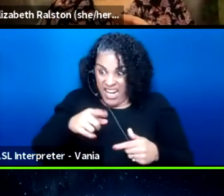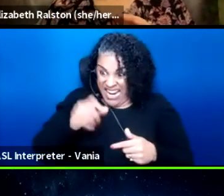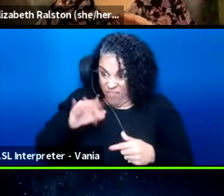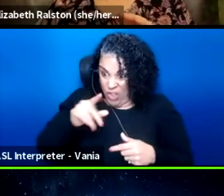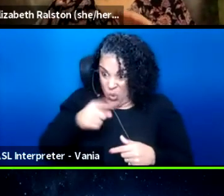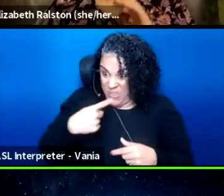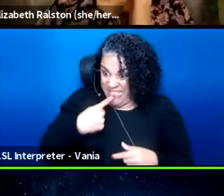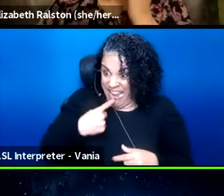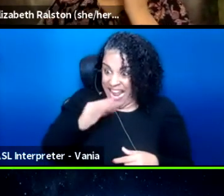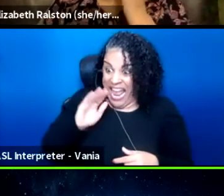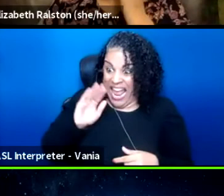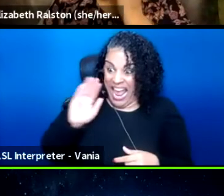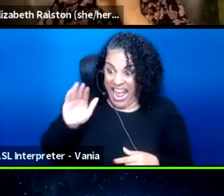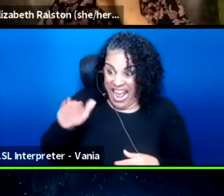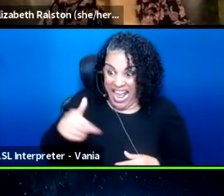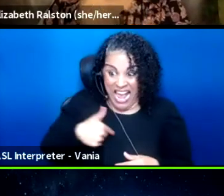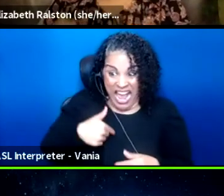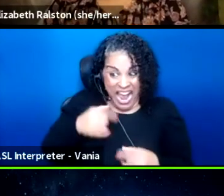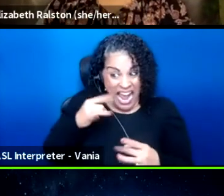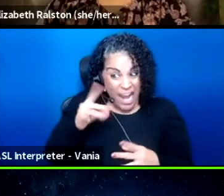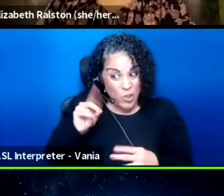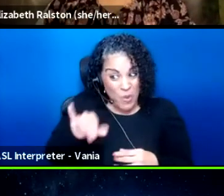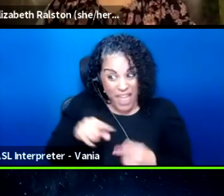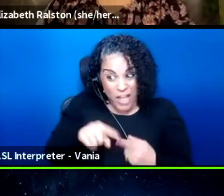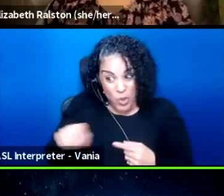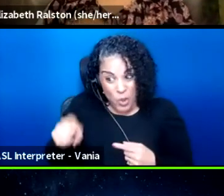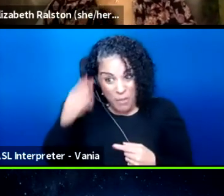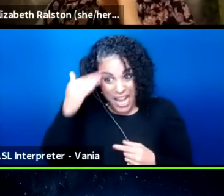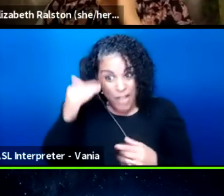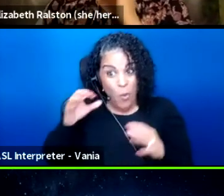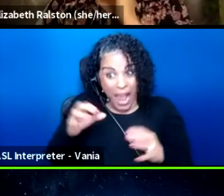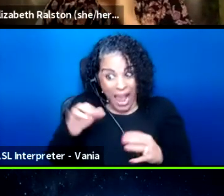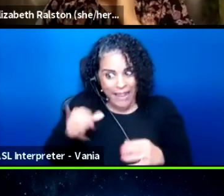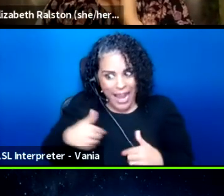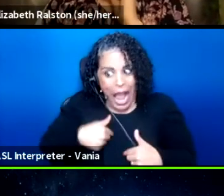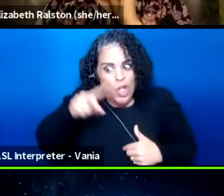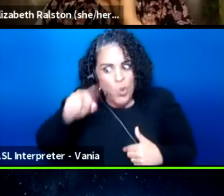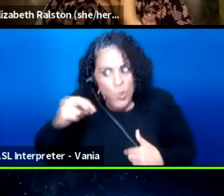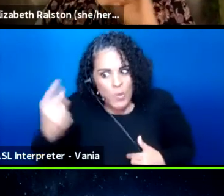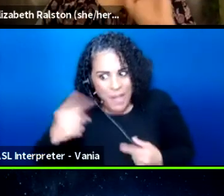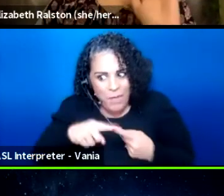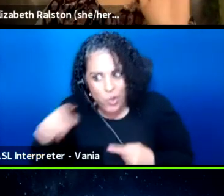I hate to do this to you, because you act like I'm doing something to you by saying this,